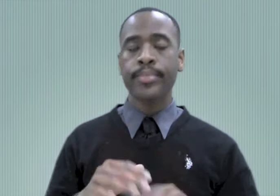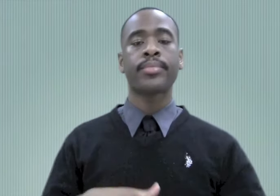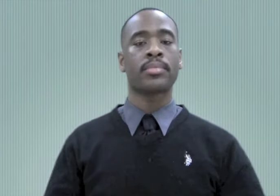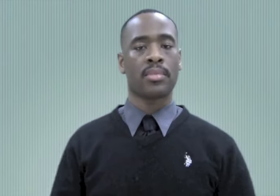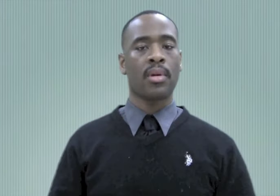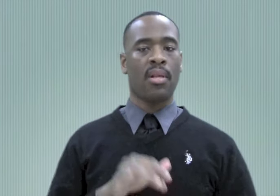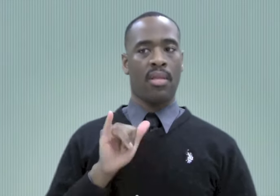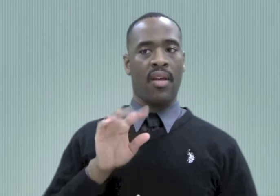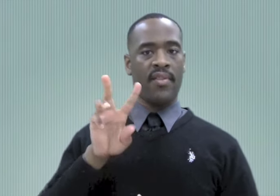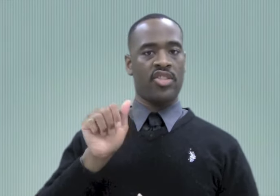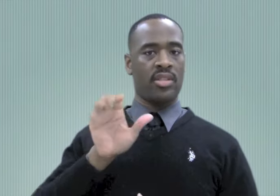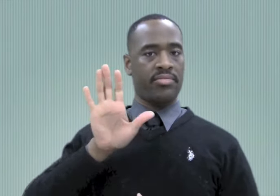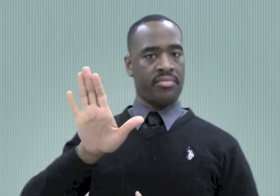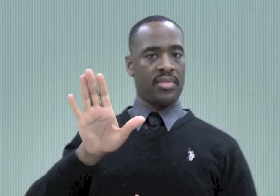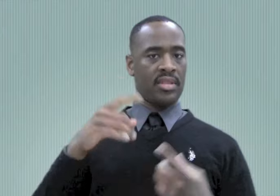Those signs are from Virginia.